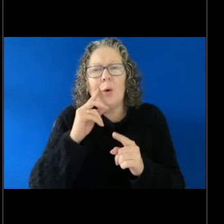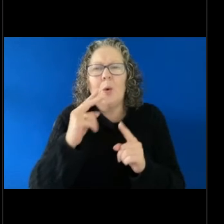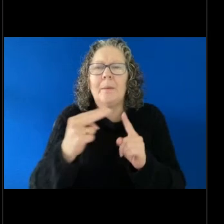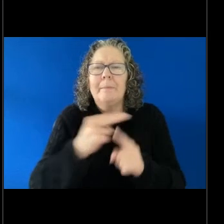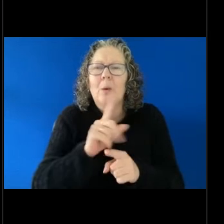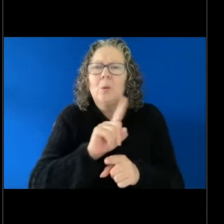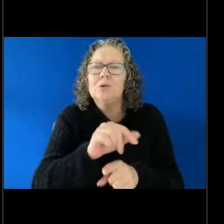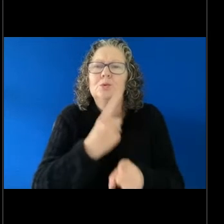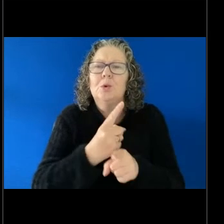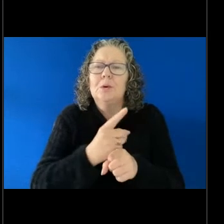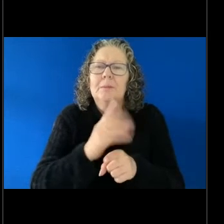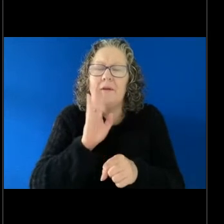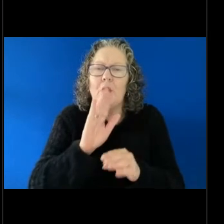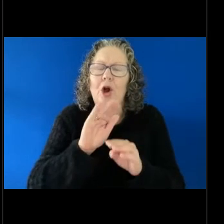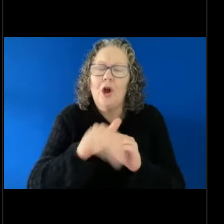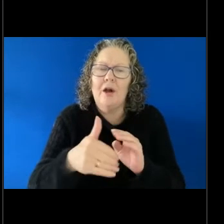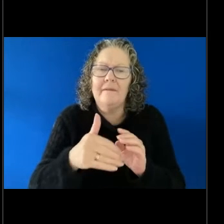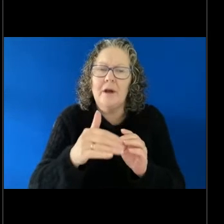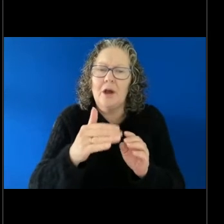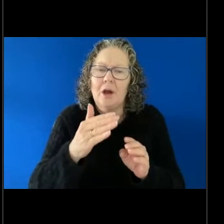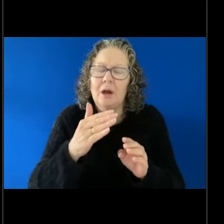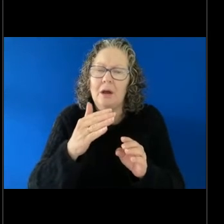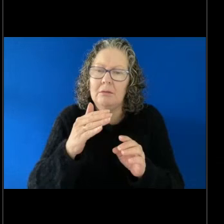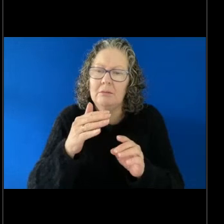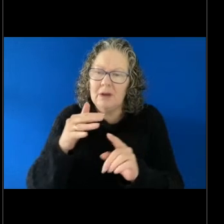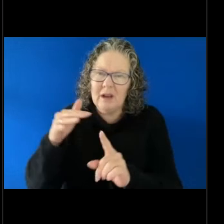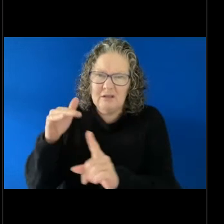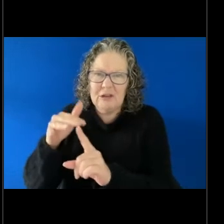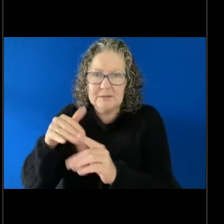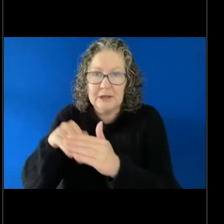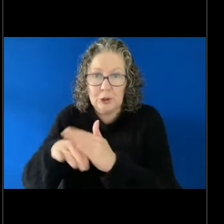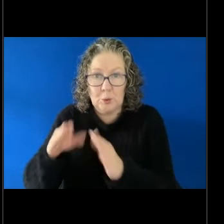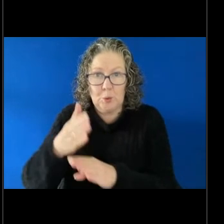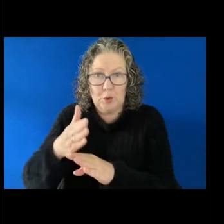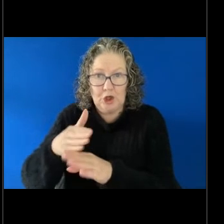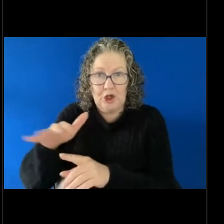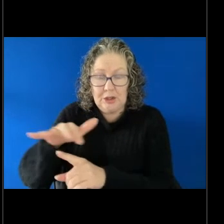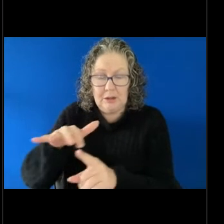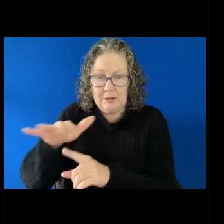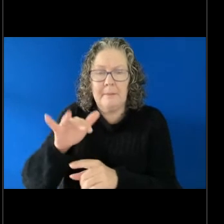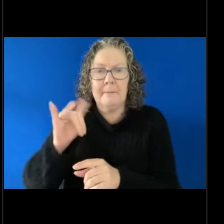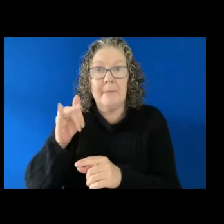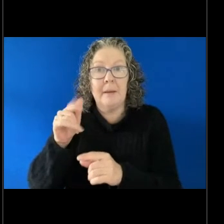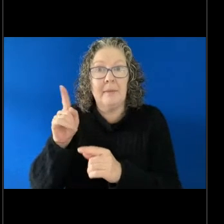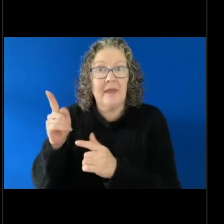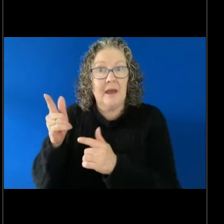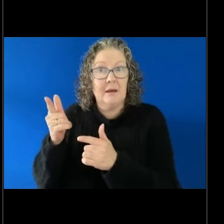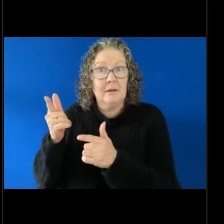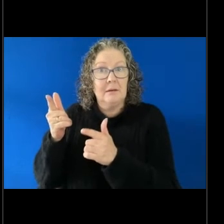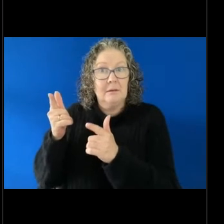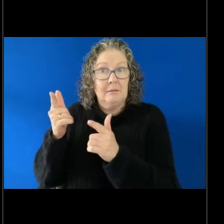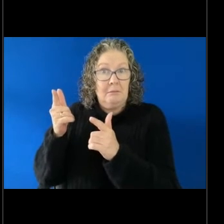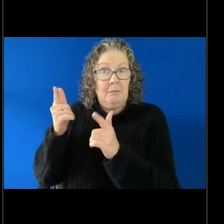and how sometimes an employer can also contribute to the fault of that sexual harassment.